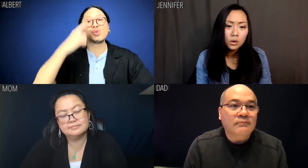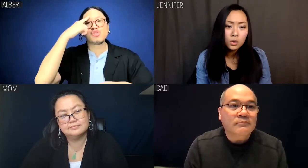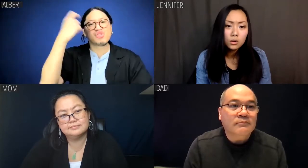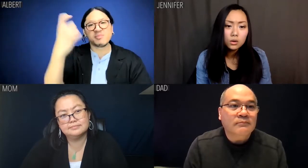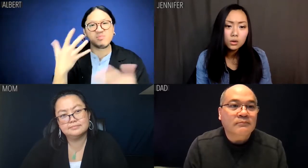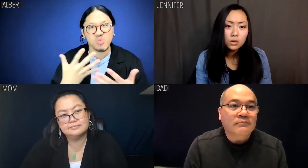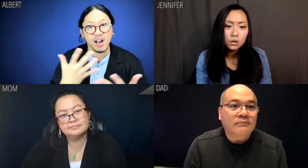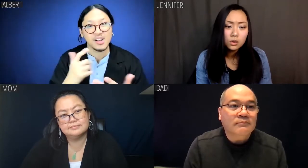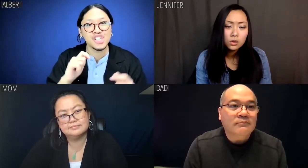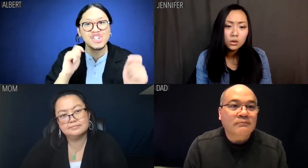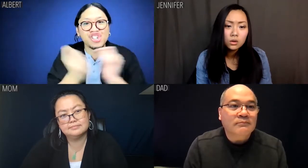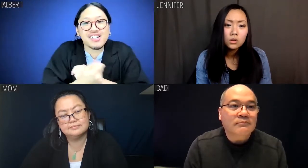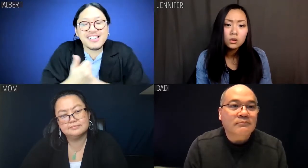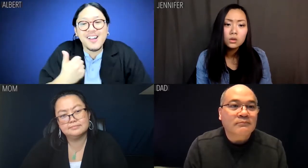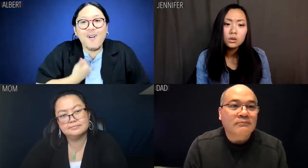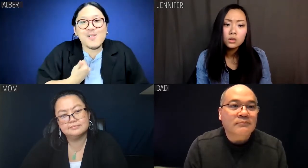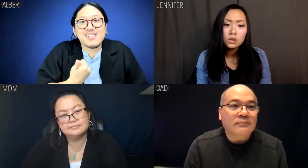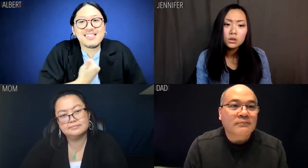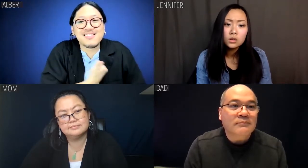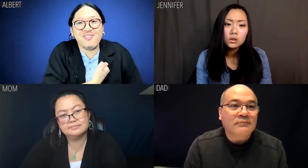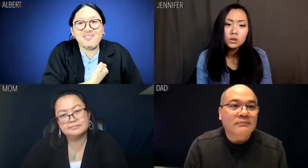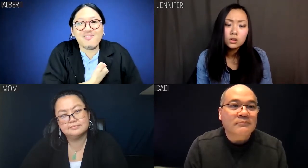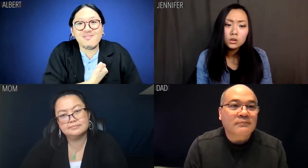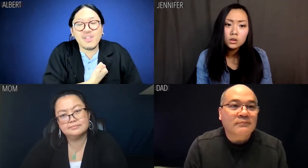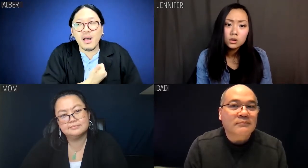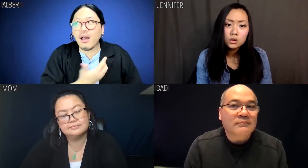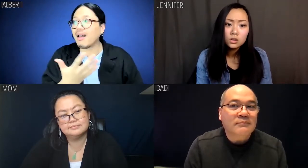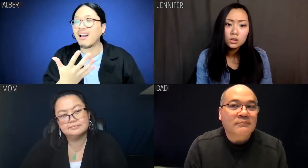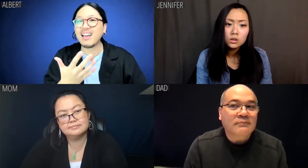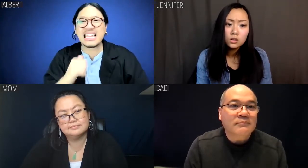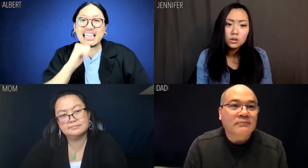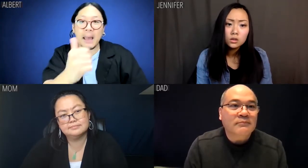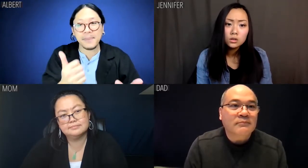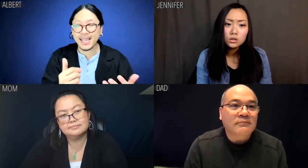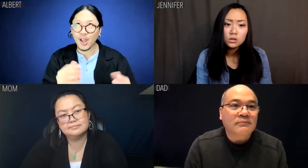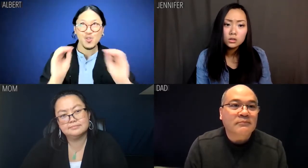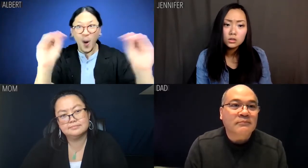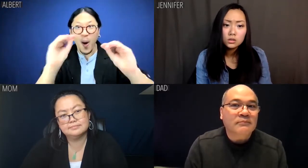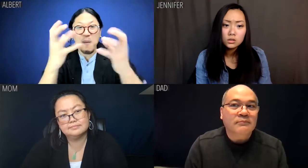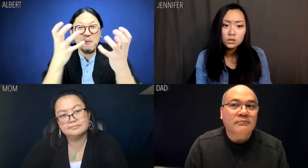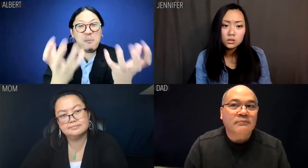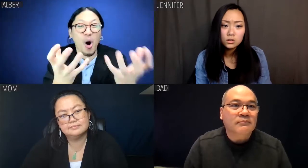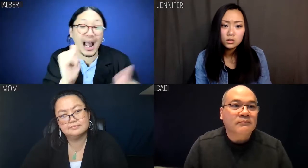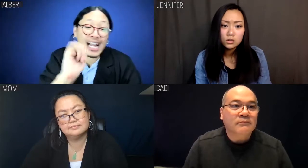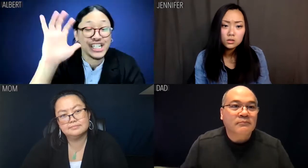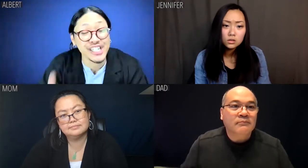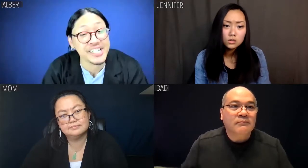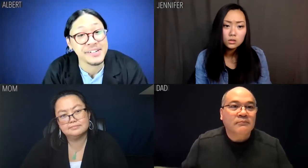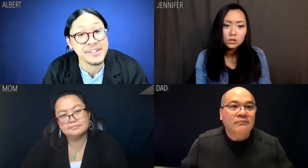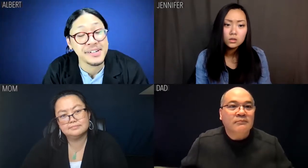I have a dream of changing ourselves to not be such dickless Asians.